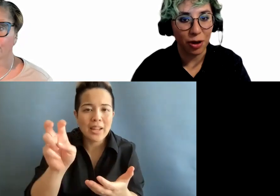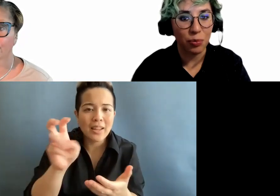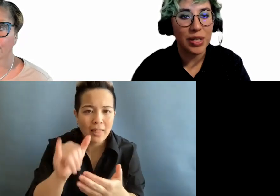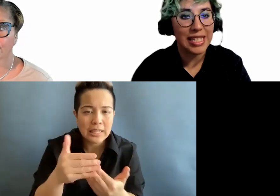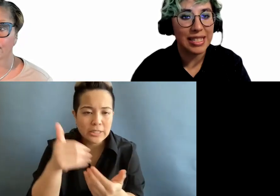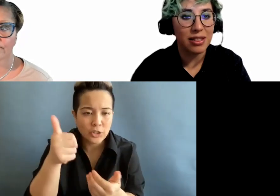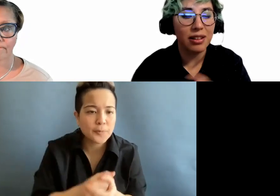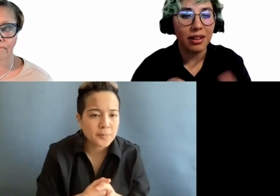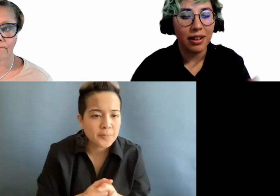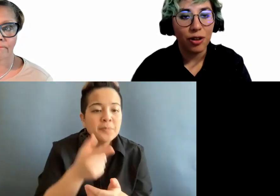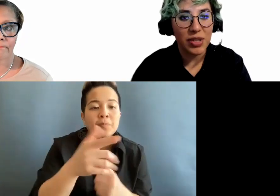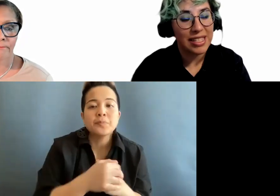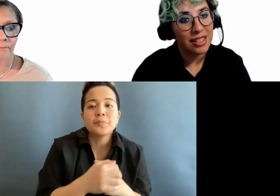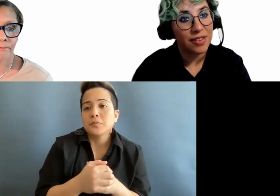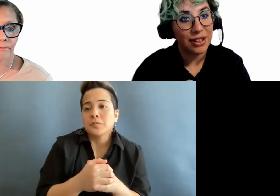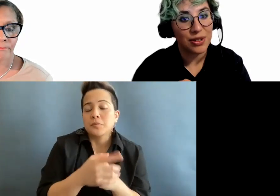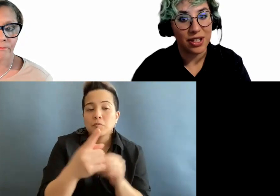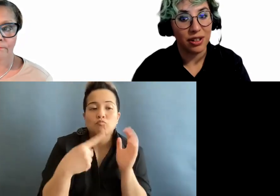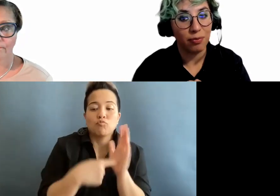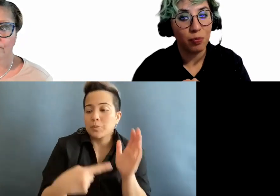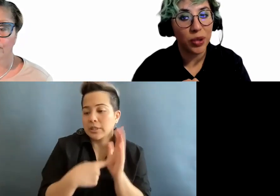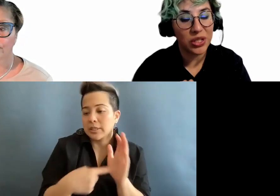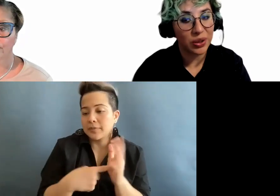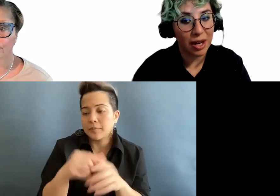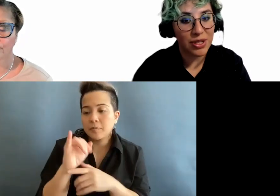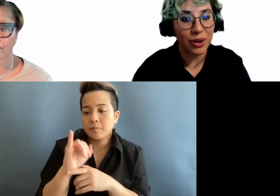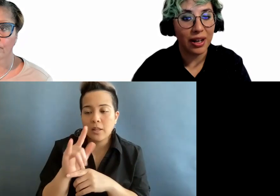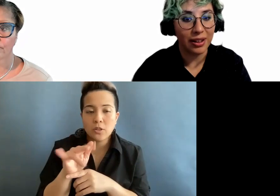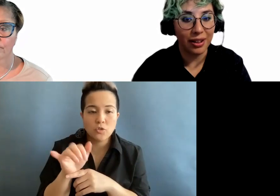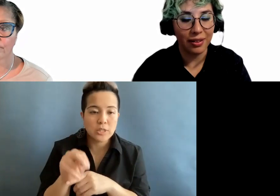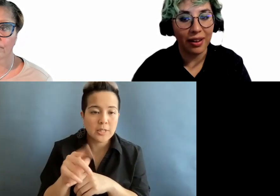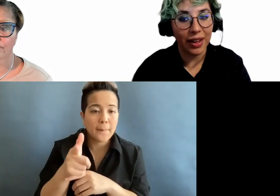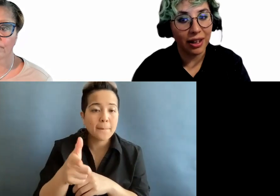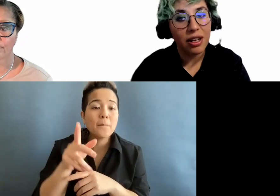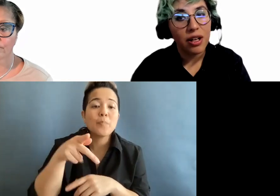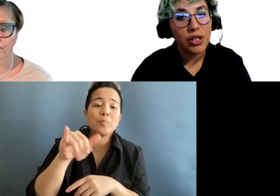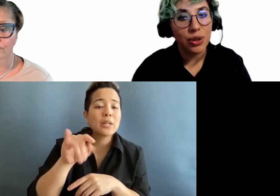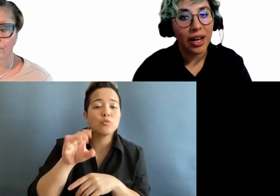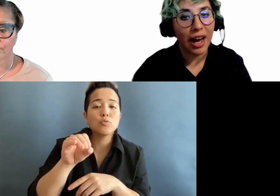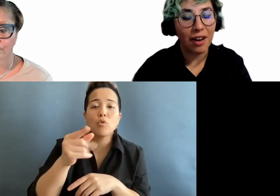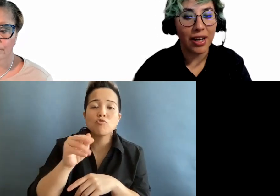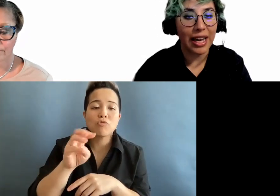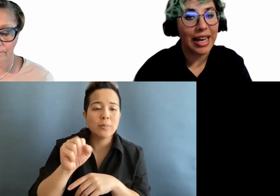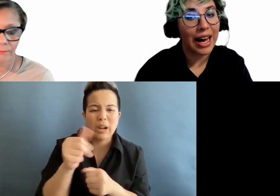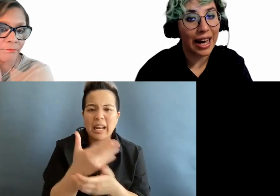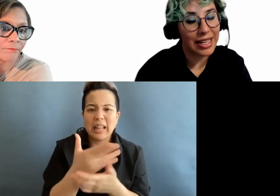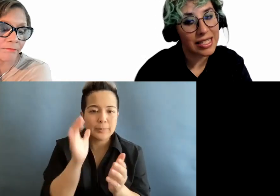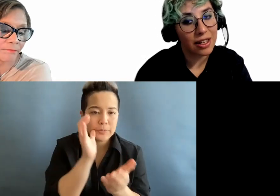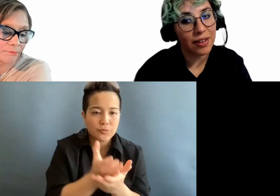Now, representative illustration. Pictograms or anything like that should have a height of